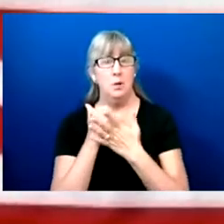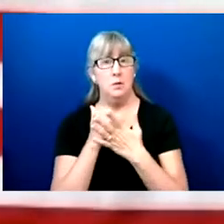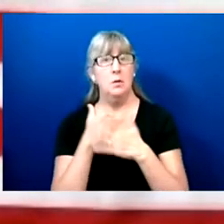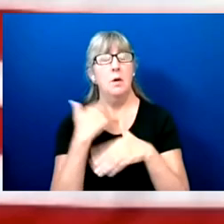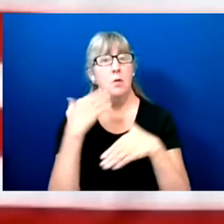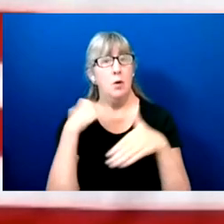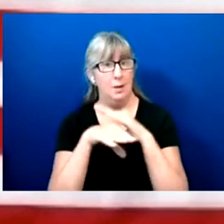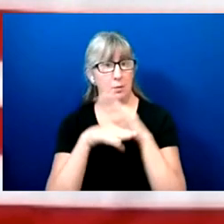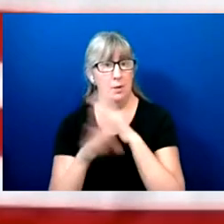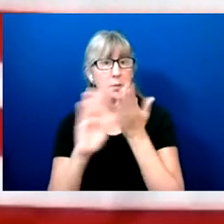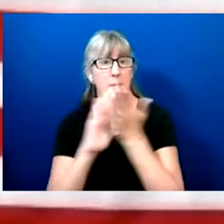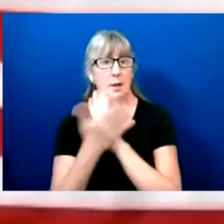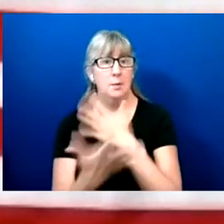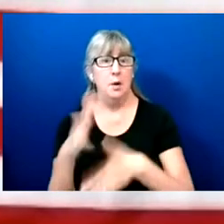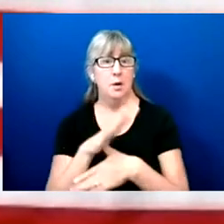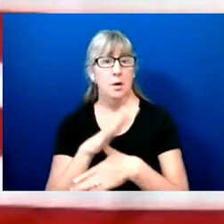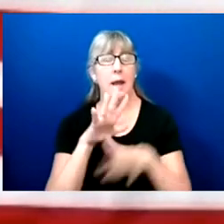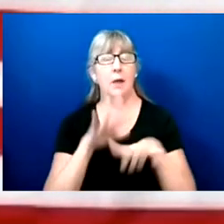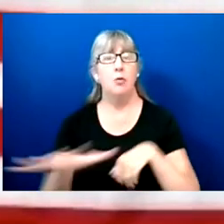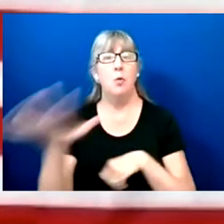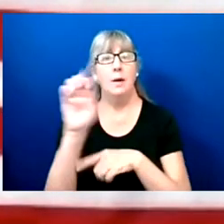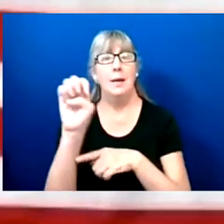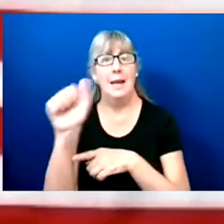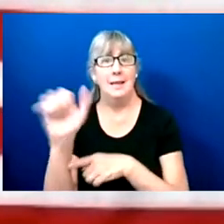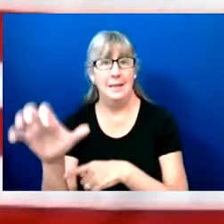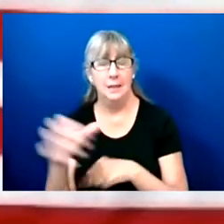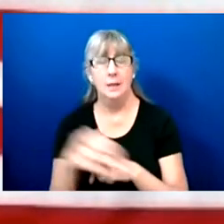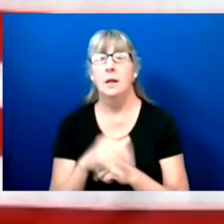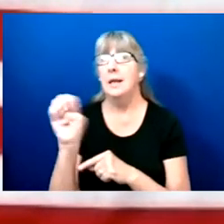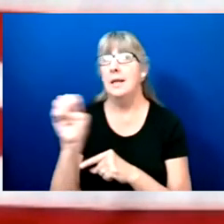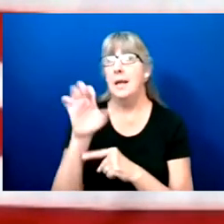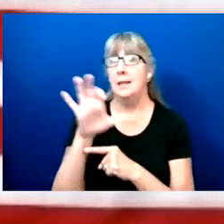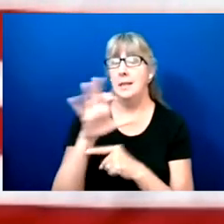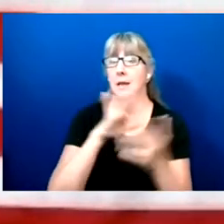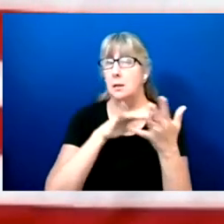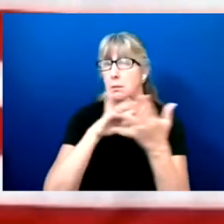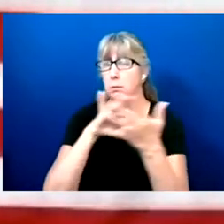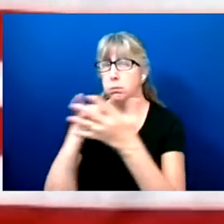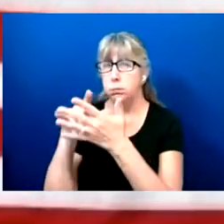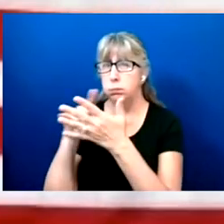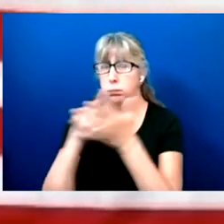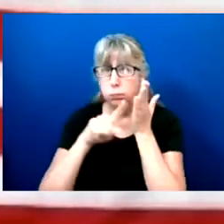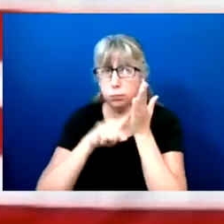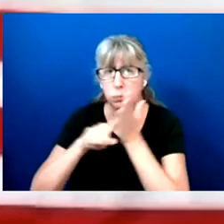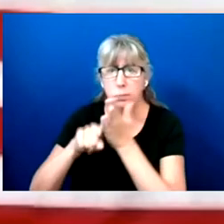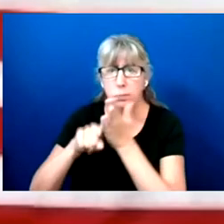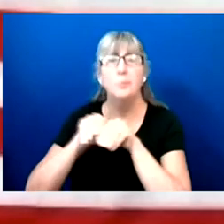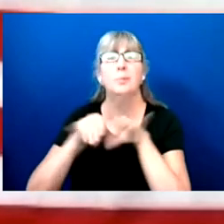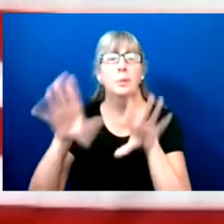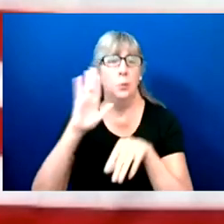The EAC will be releasing another study, some findings regarding the digital divide among